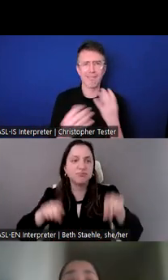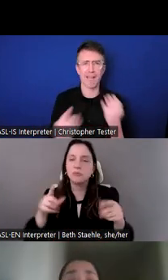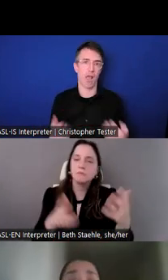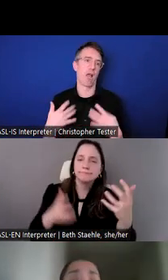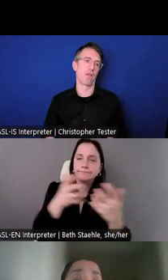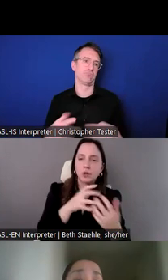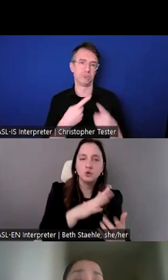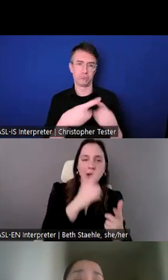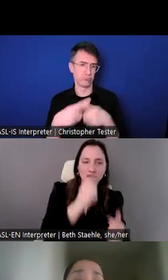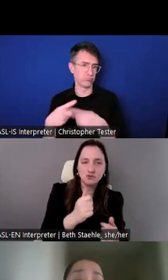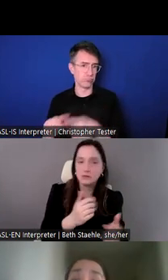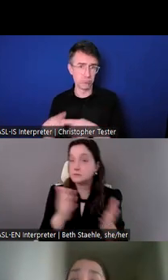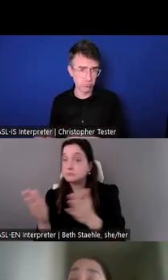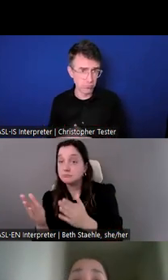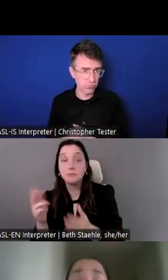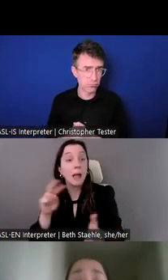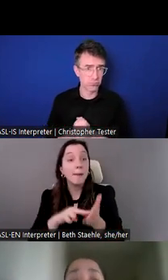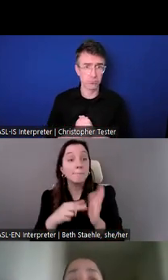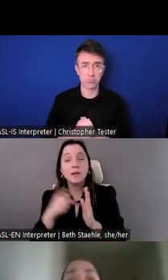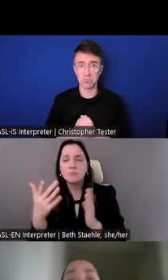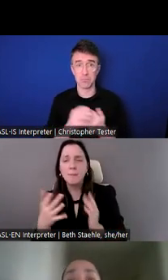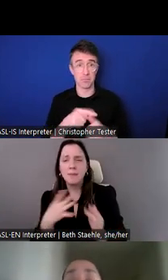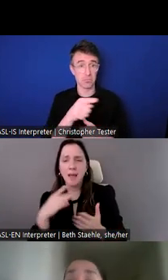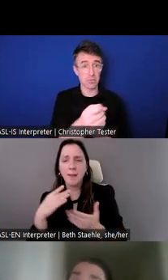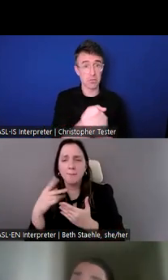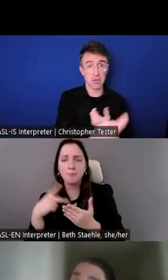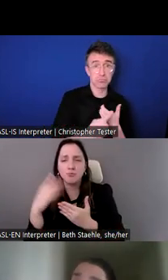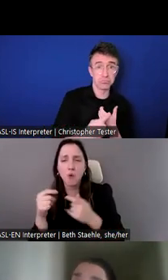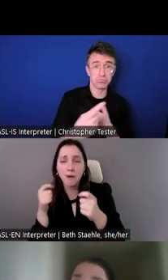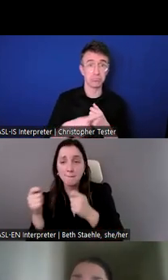Whether you're drawn to programmatic roles or operational positions.